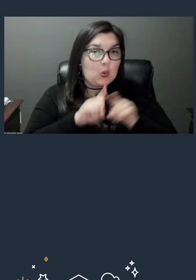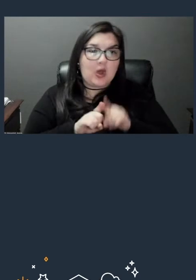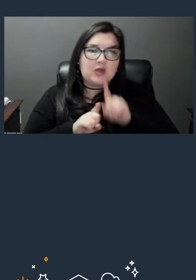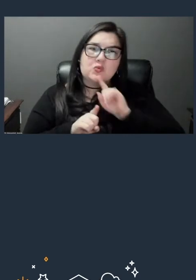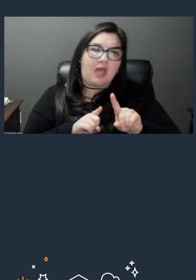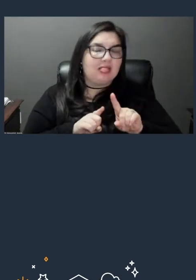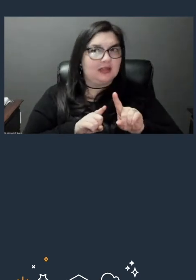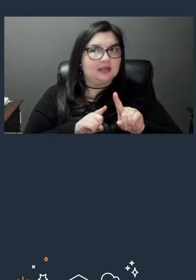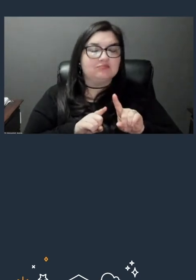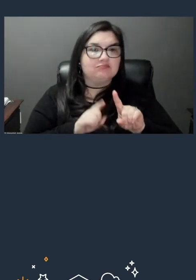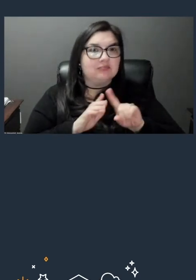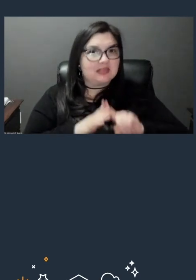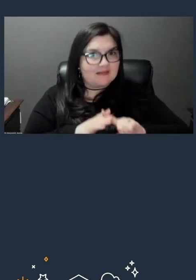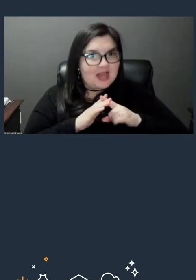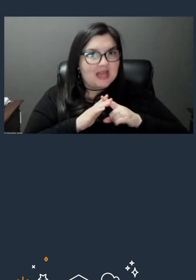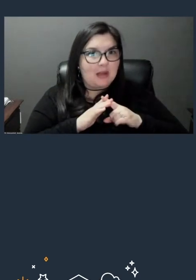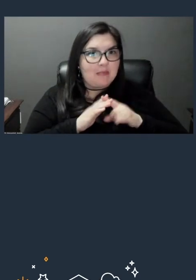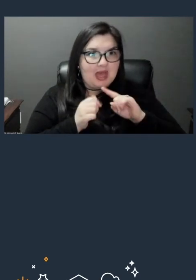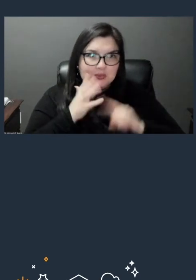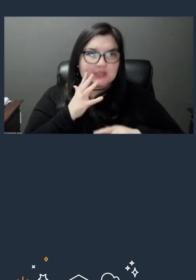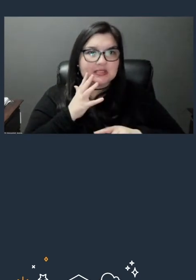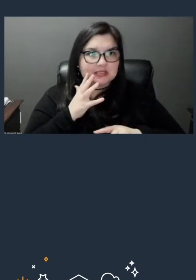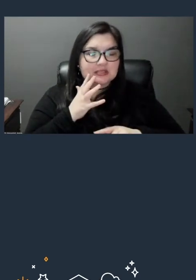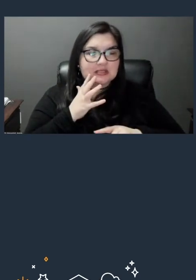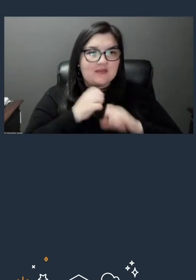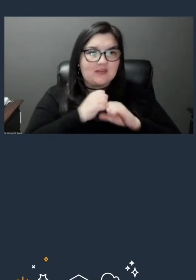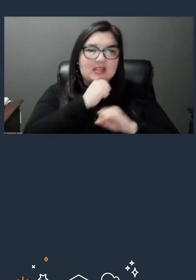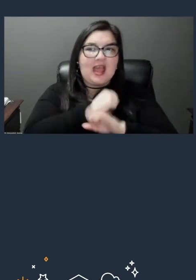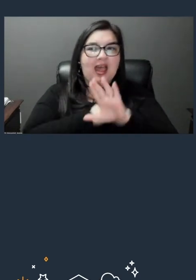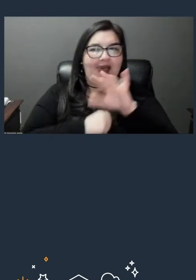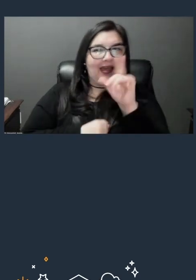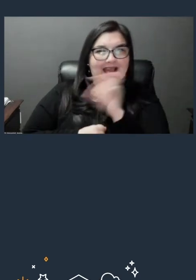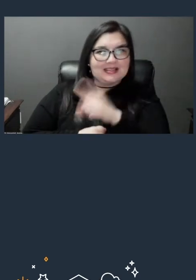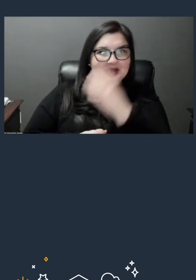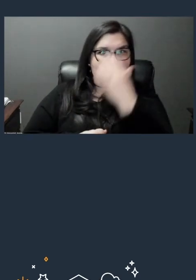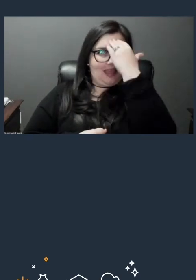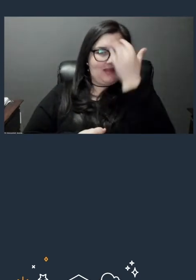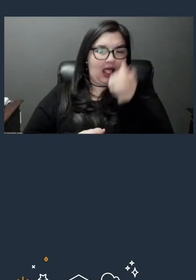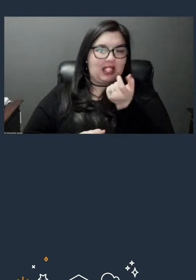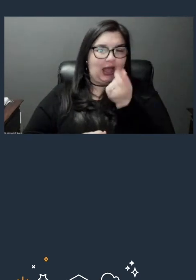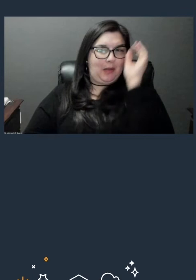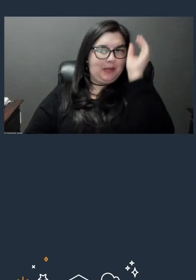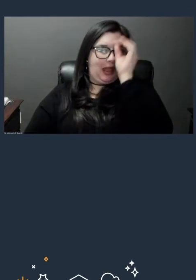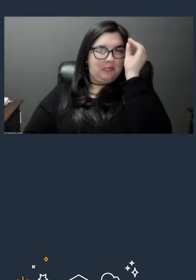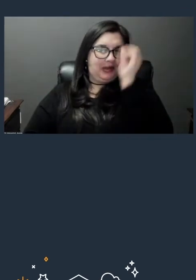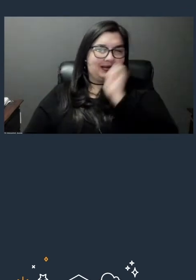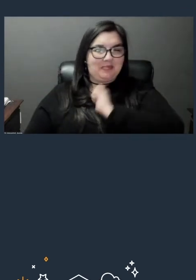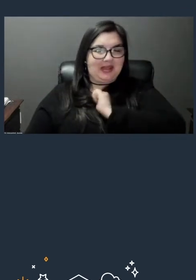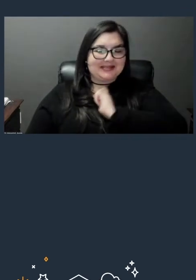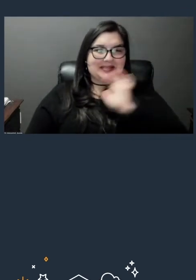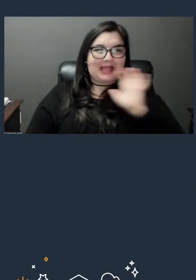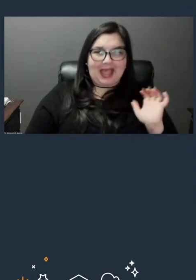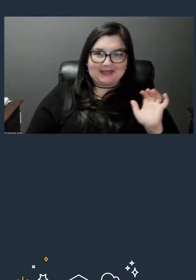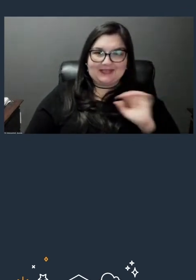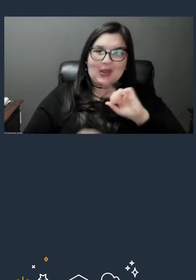Yeah and of course, I ask that question, but I have a little bit of an opinion about this myself. When people ask me .